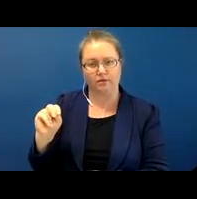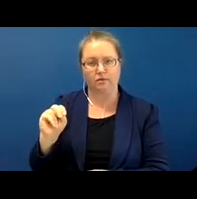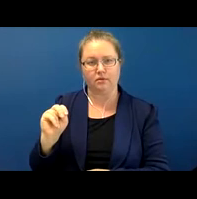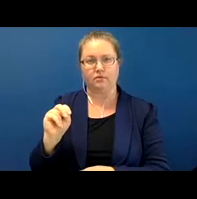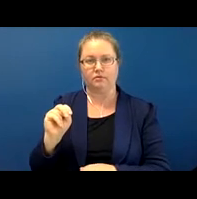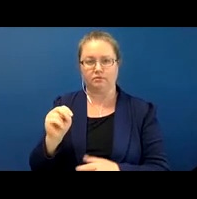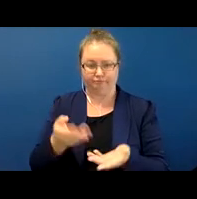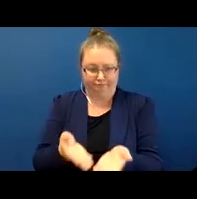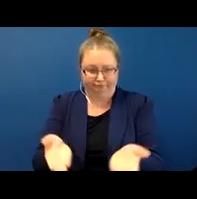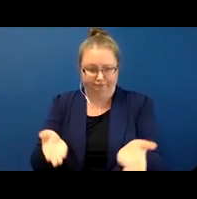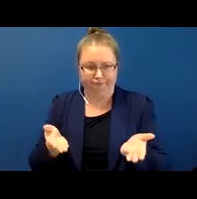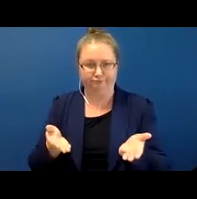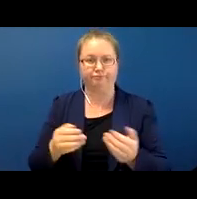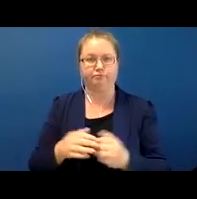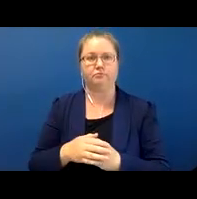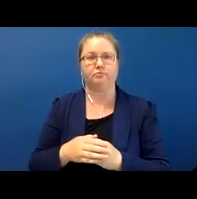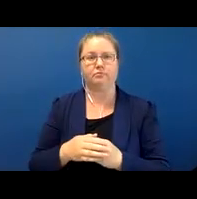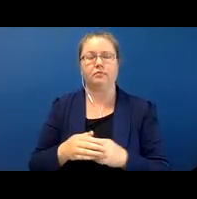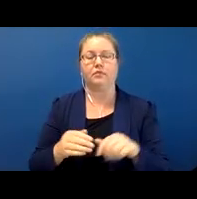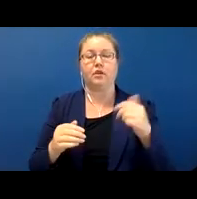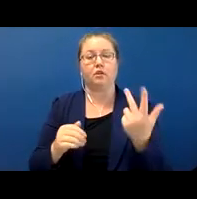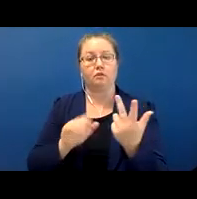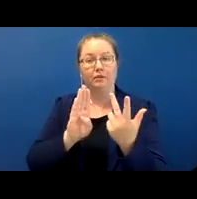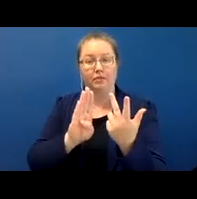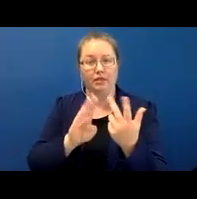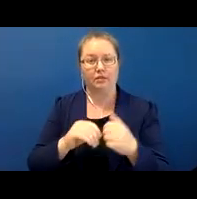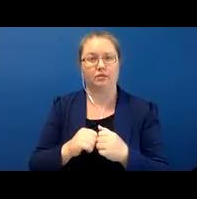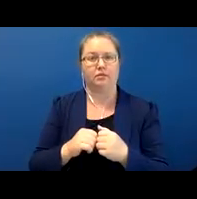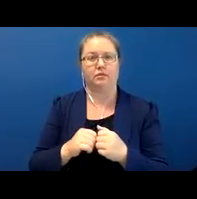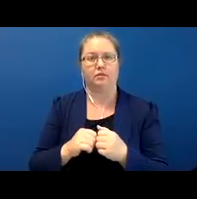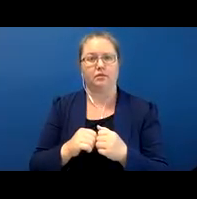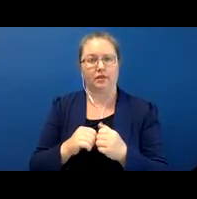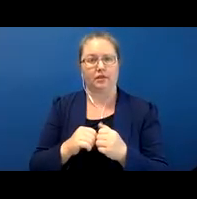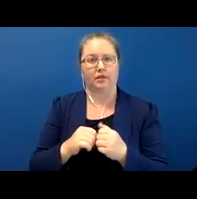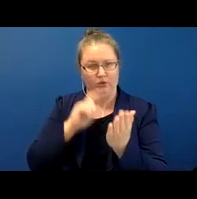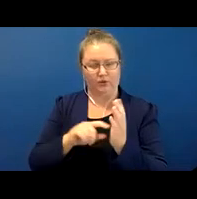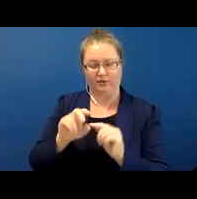place. And in 3b we have Béeso sinil and there we kind of get this double meaning where